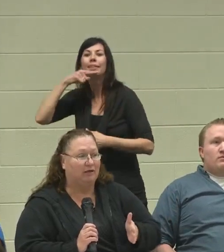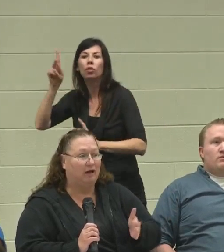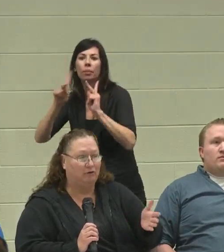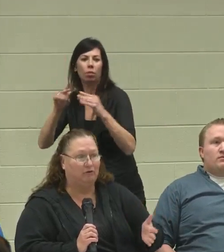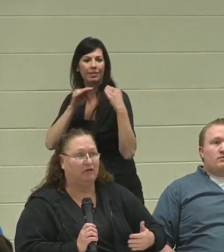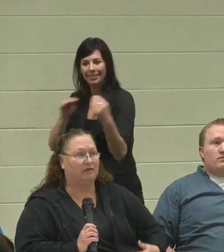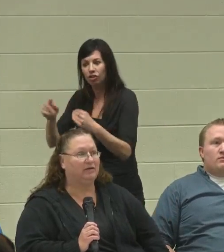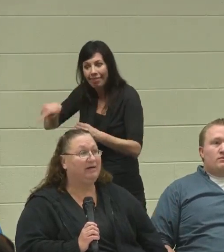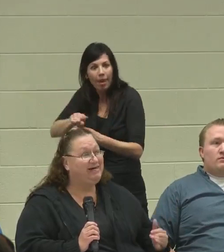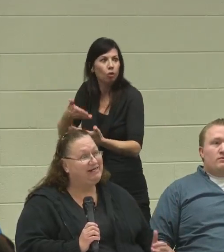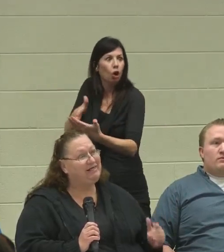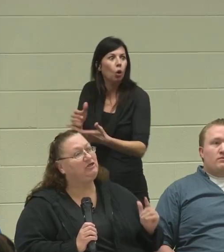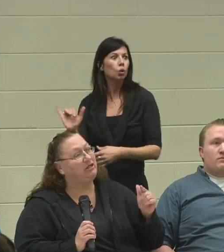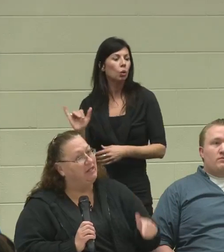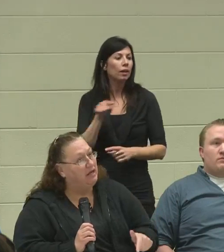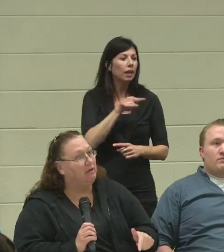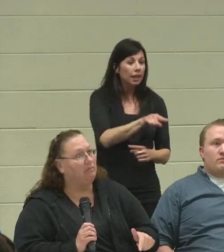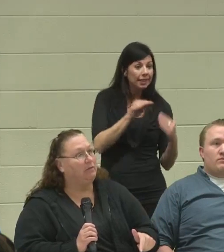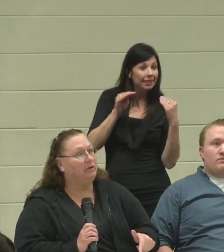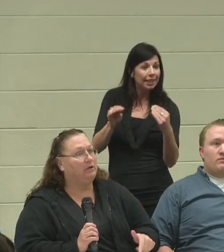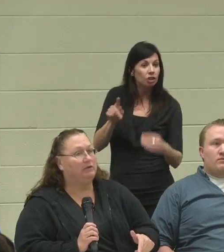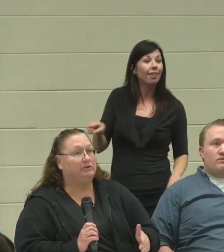and how to do things. He's teaching them!